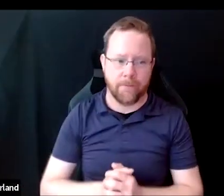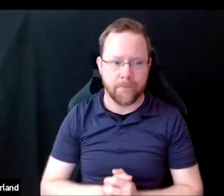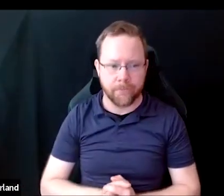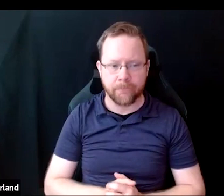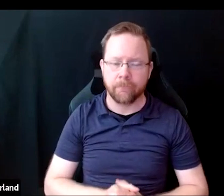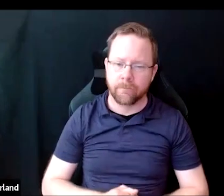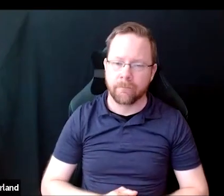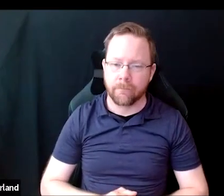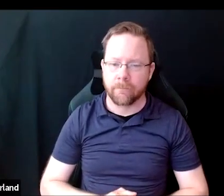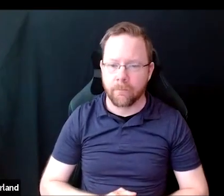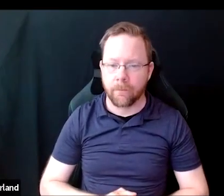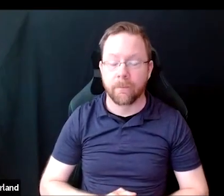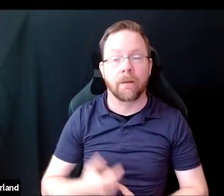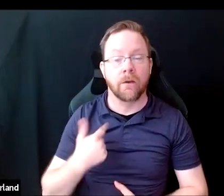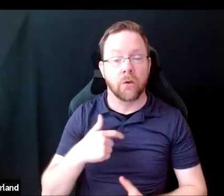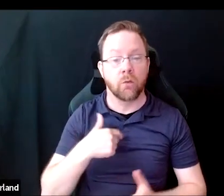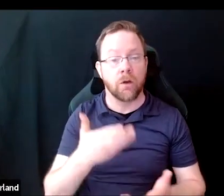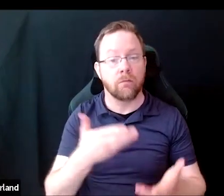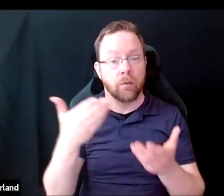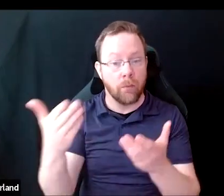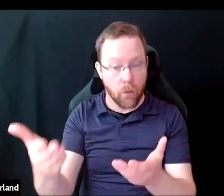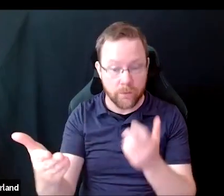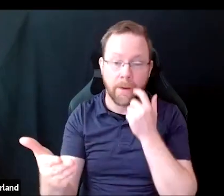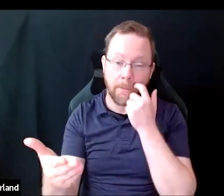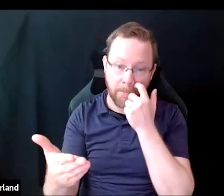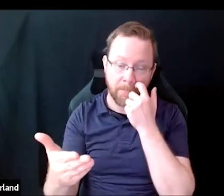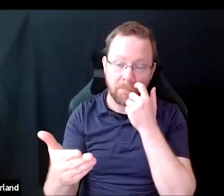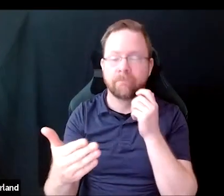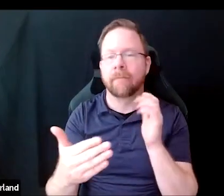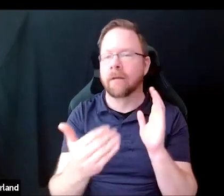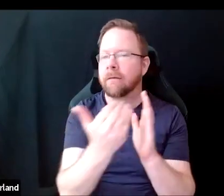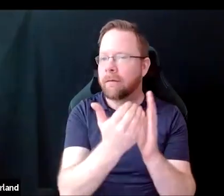We are proposing a set of guidelines to improve upon